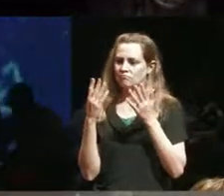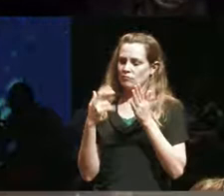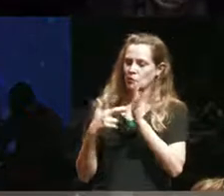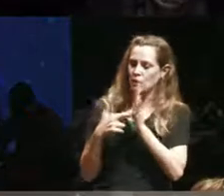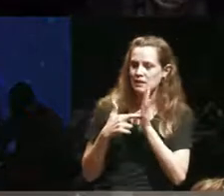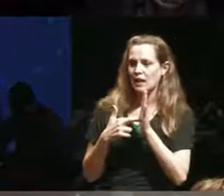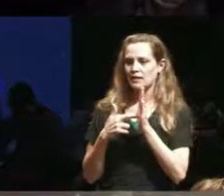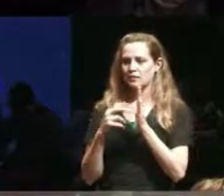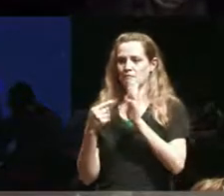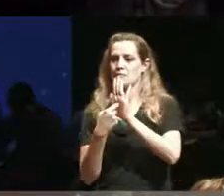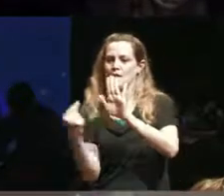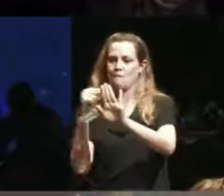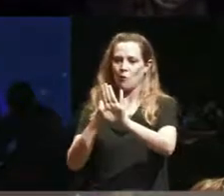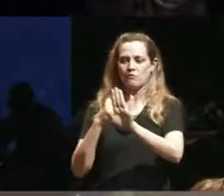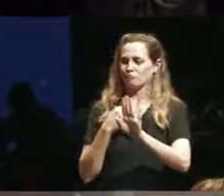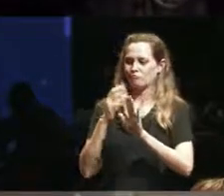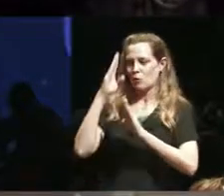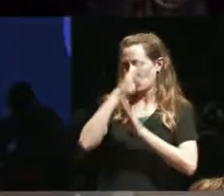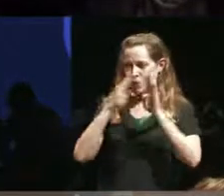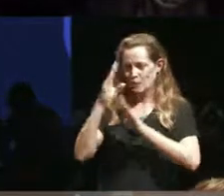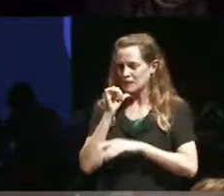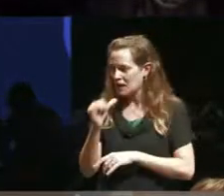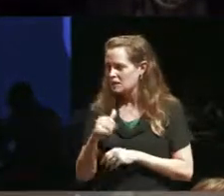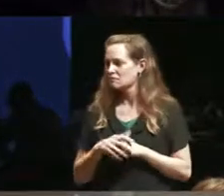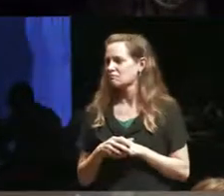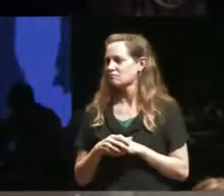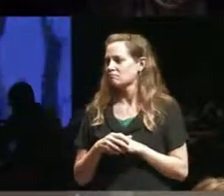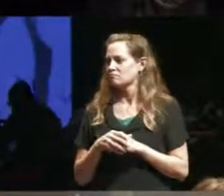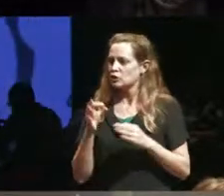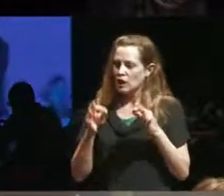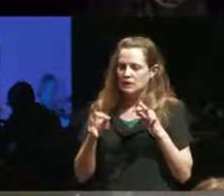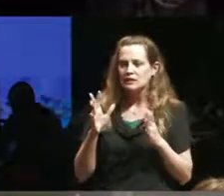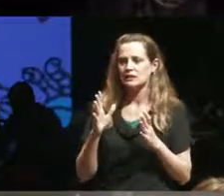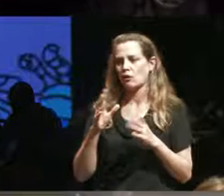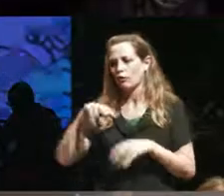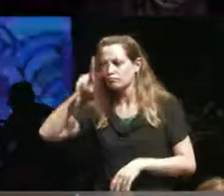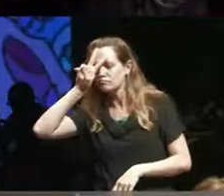metaphor for something you know justice or ignorance or all the things that you